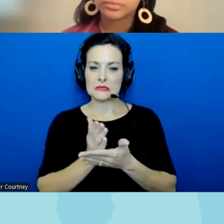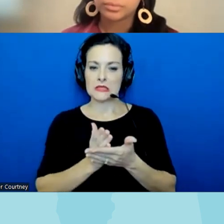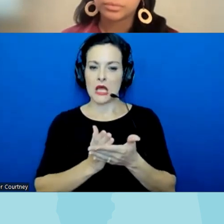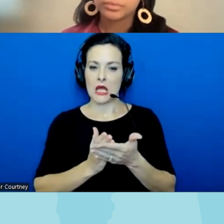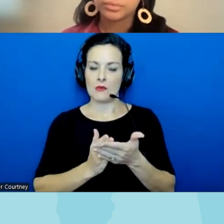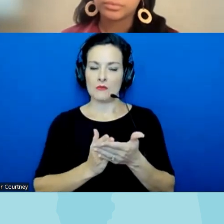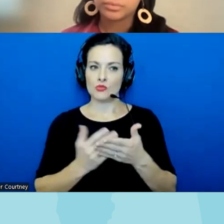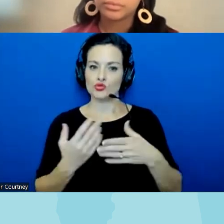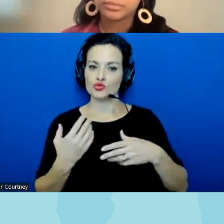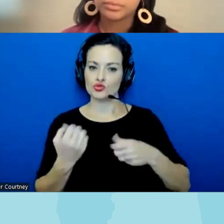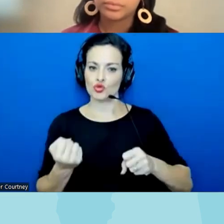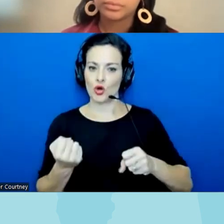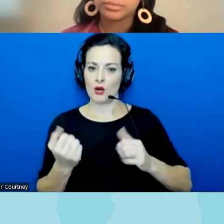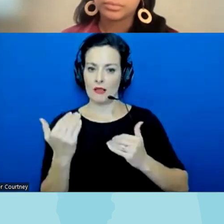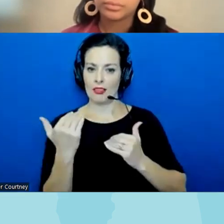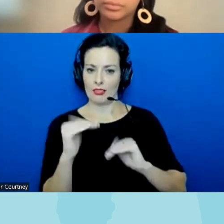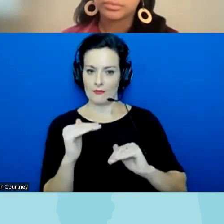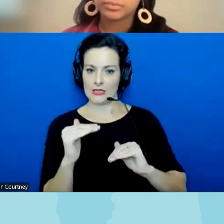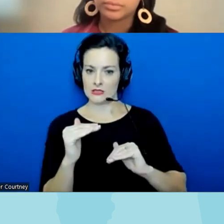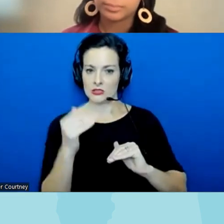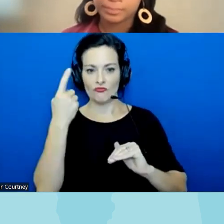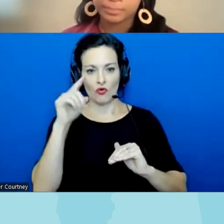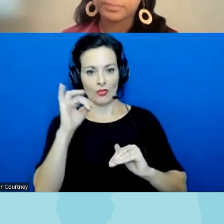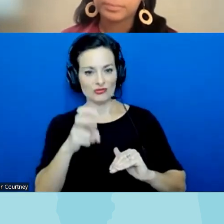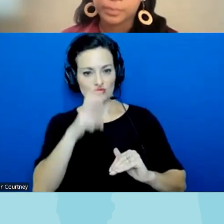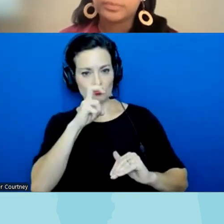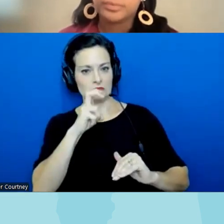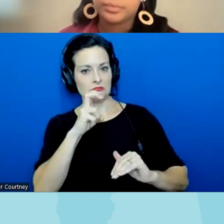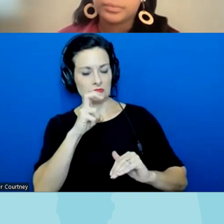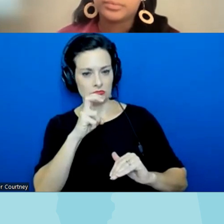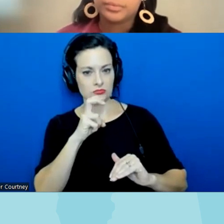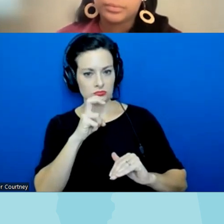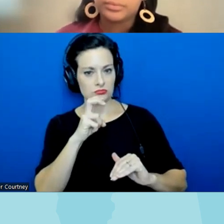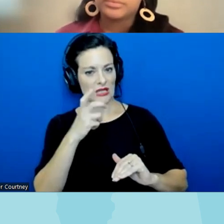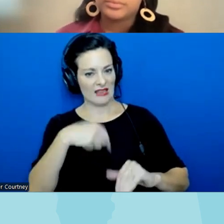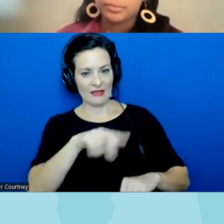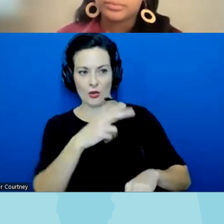strong limits on the use of restraint which was being overused uh quite a bit in Missouri and